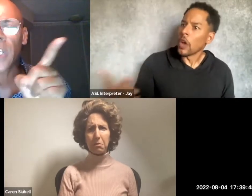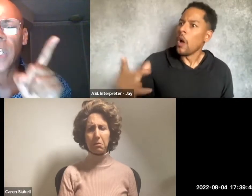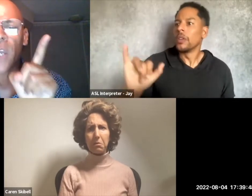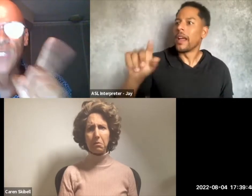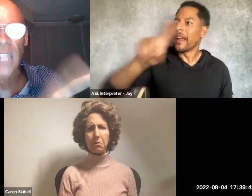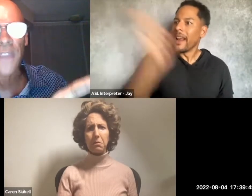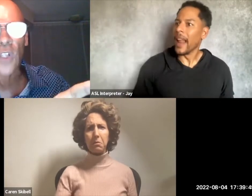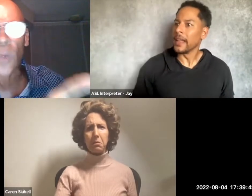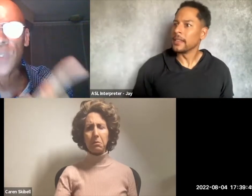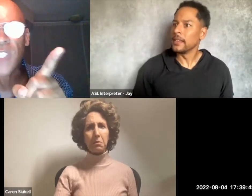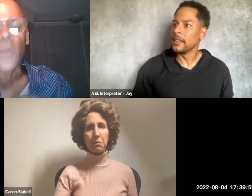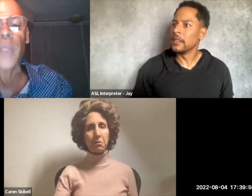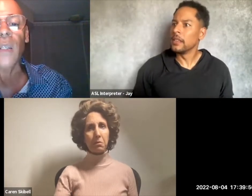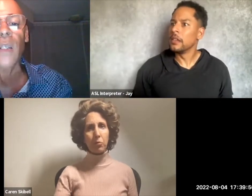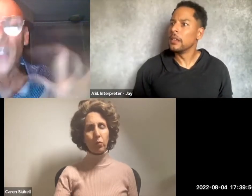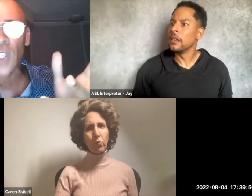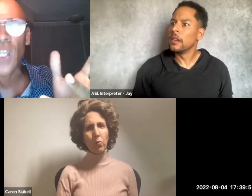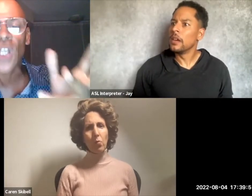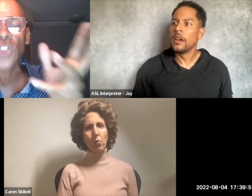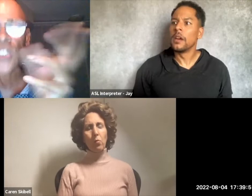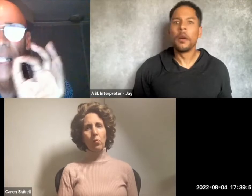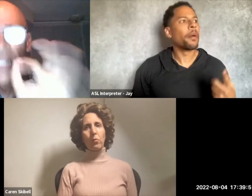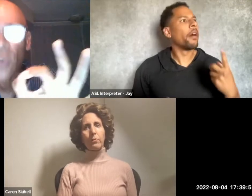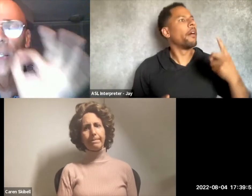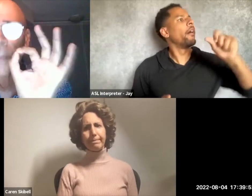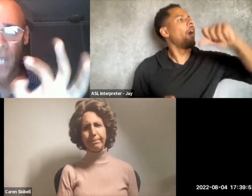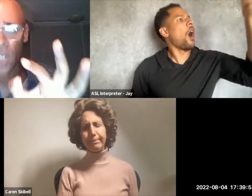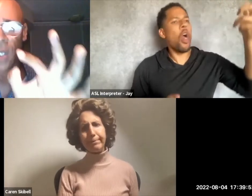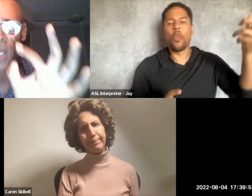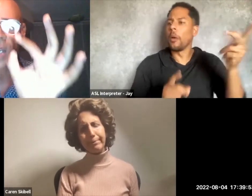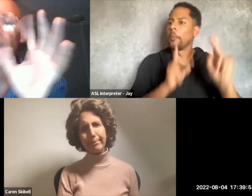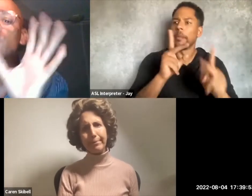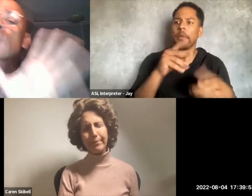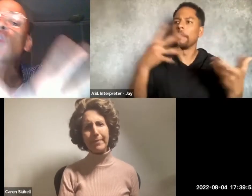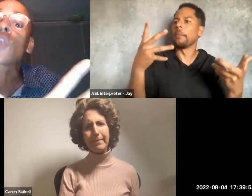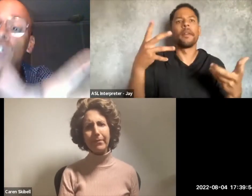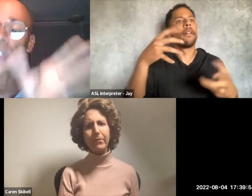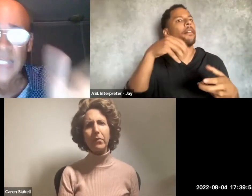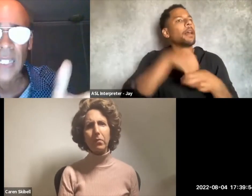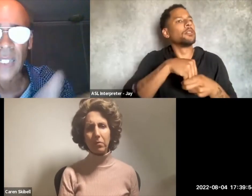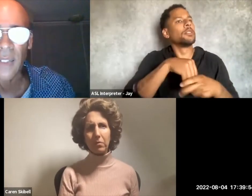What anyone outside the globe would see would be nothing. Just a clearing in the park. A distortion, see?